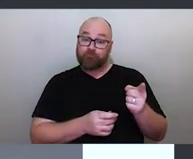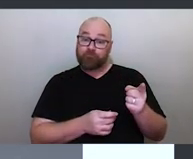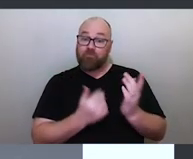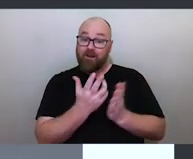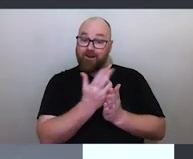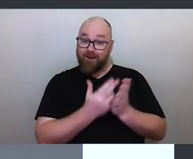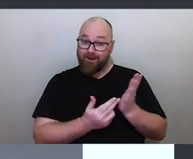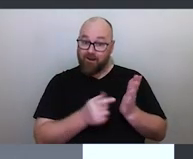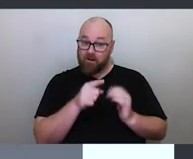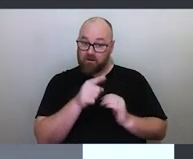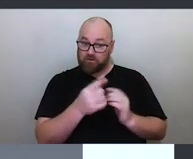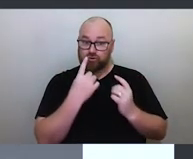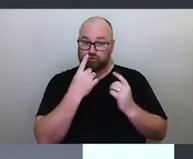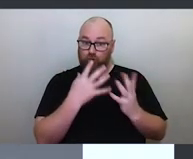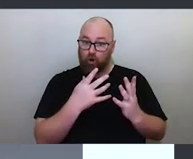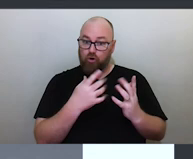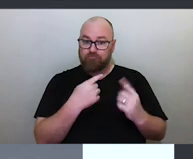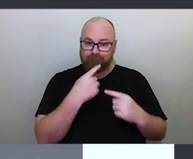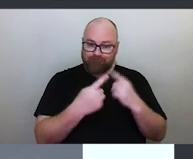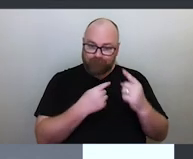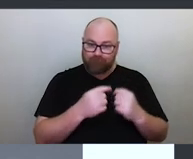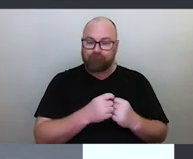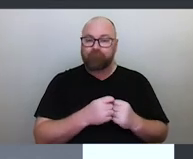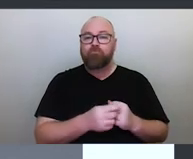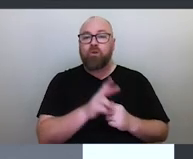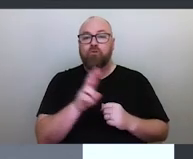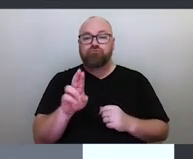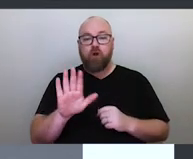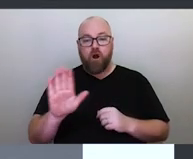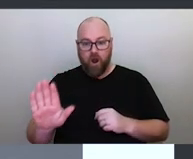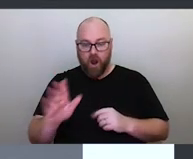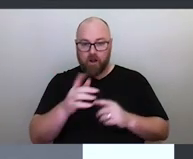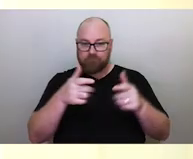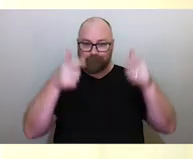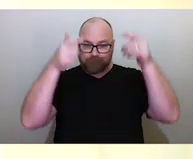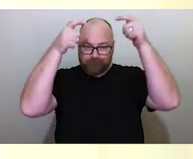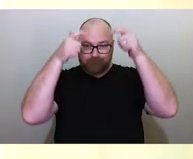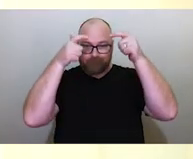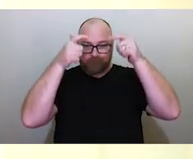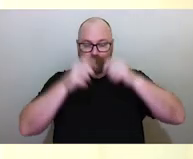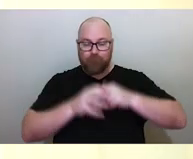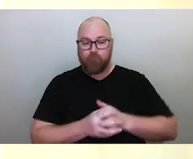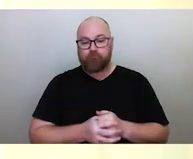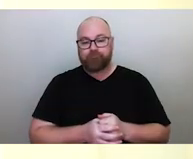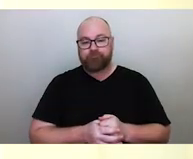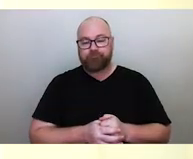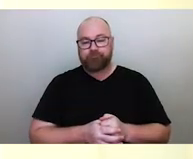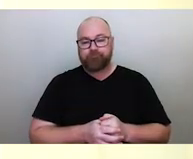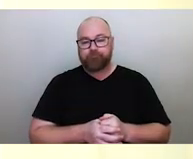this ceremony. On the right is one of the Dhari, one of the headdresses. Now during this ceremony,